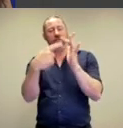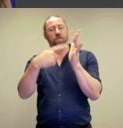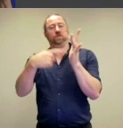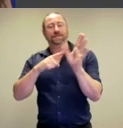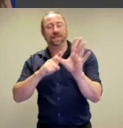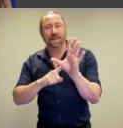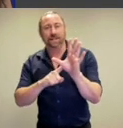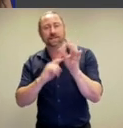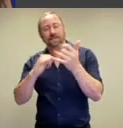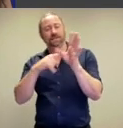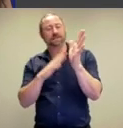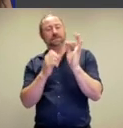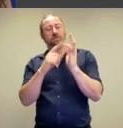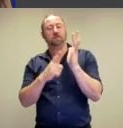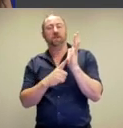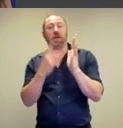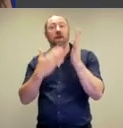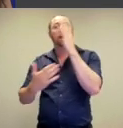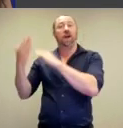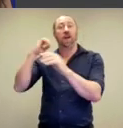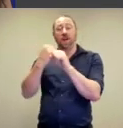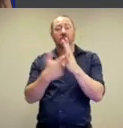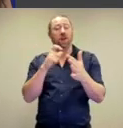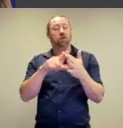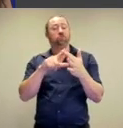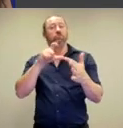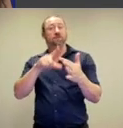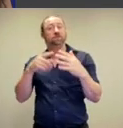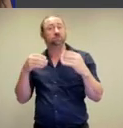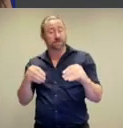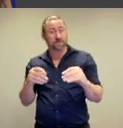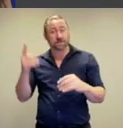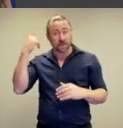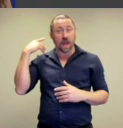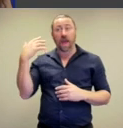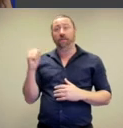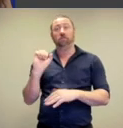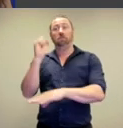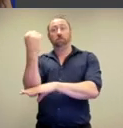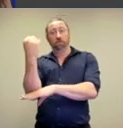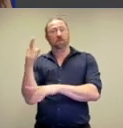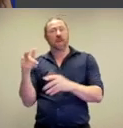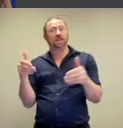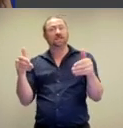fertility symbols. In ancient